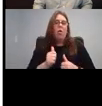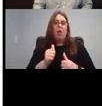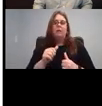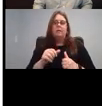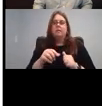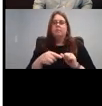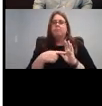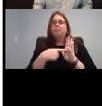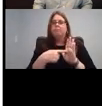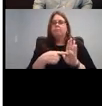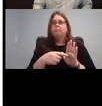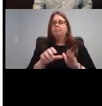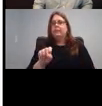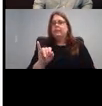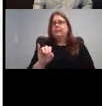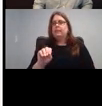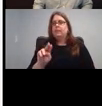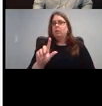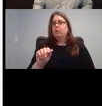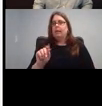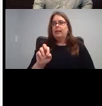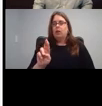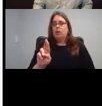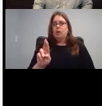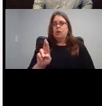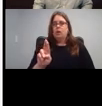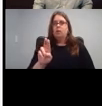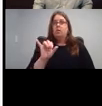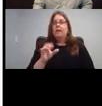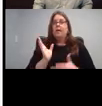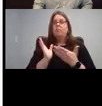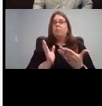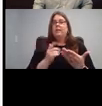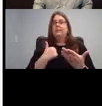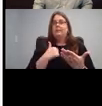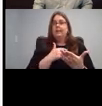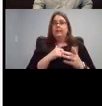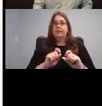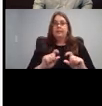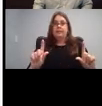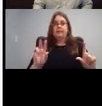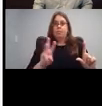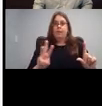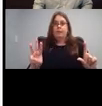Okay, that takes us here and It shows you can, let's say we want